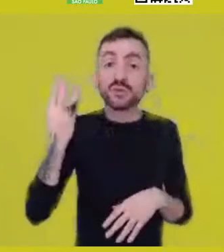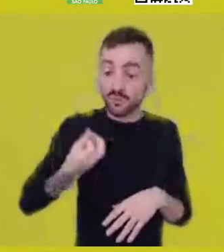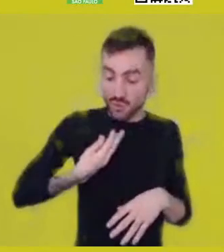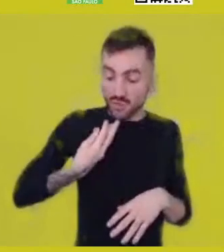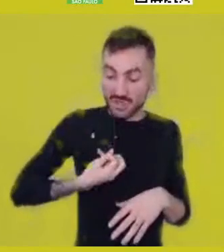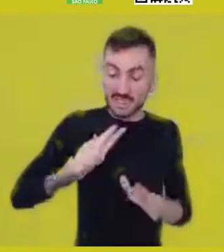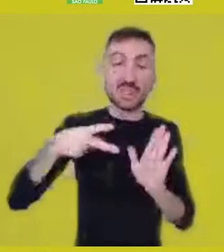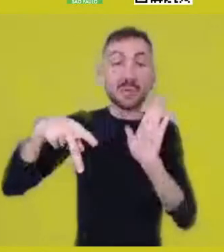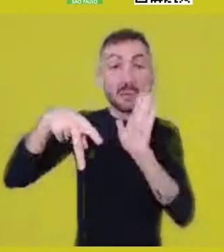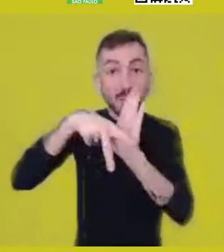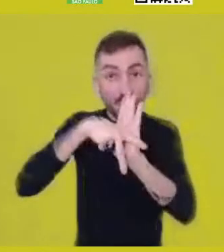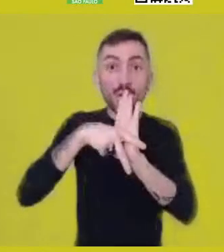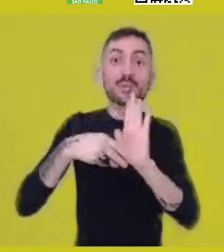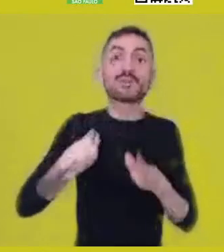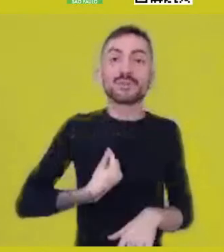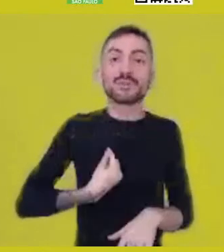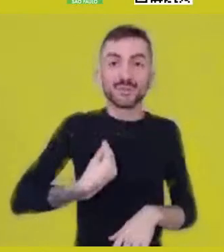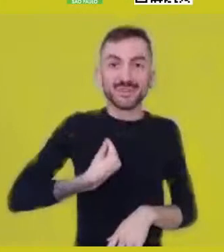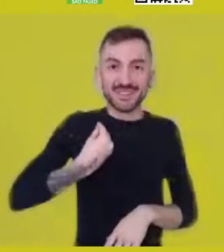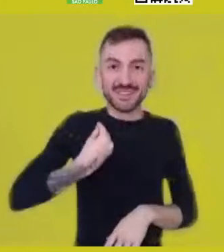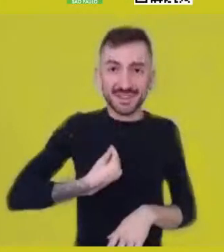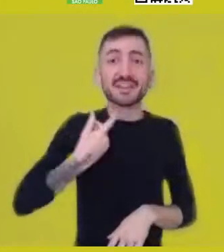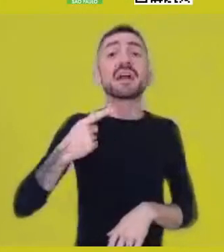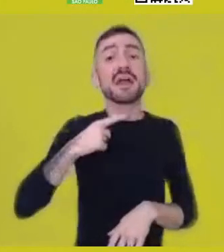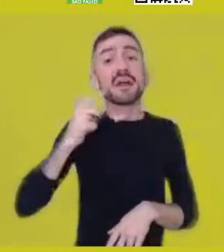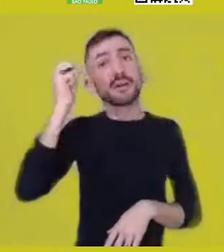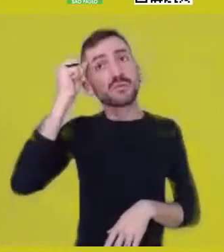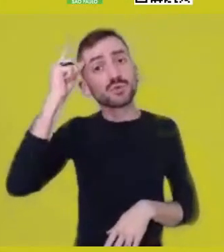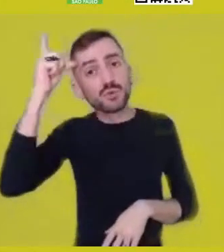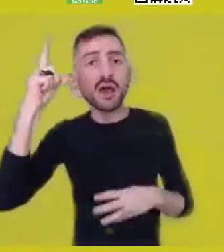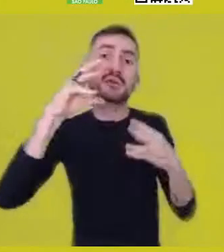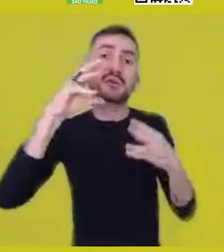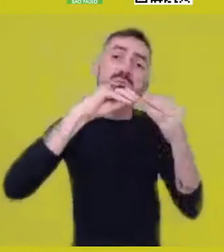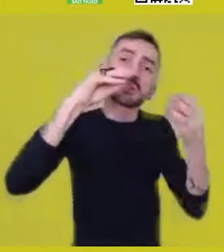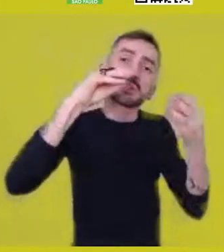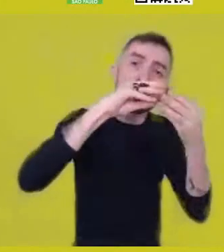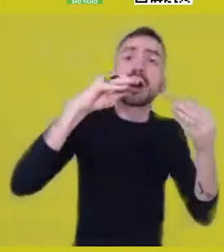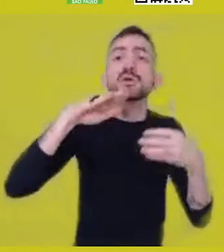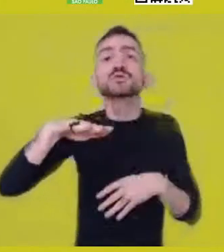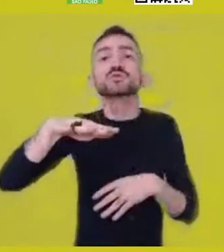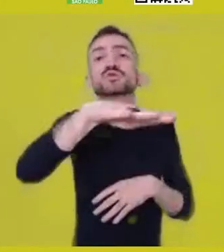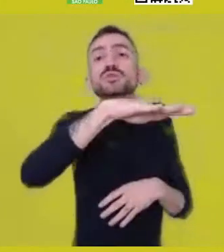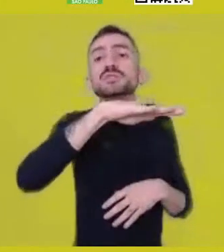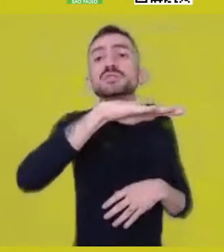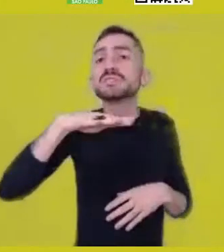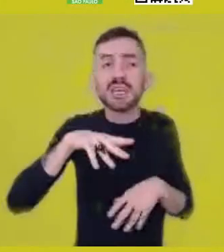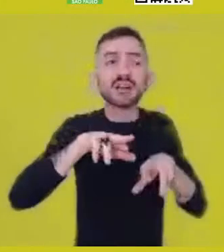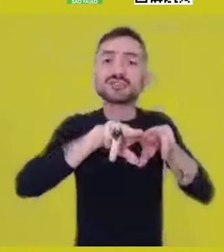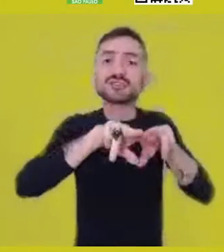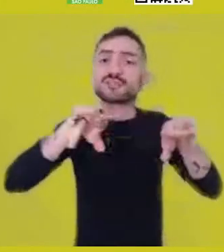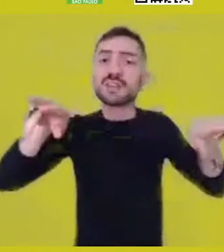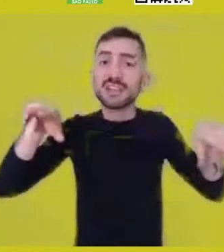They’re cultural, social and spiritual practices which are outside what we call art and theater.